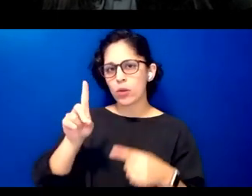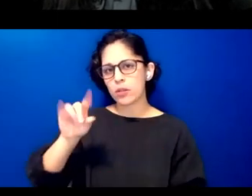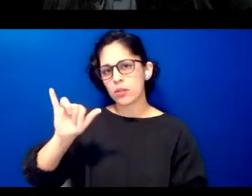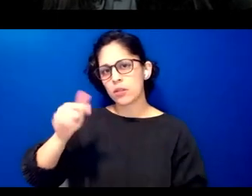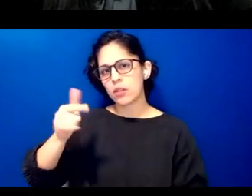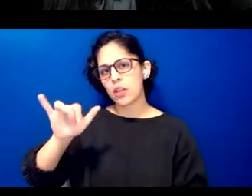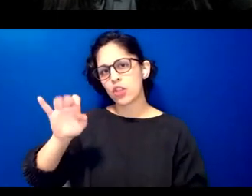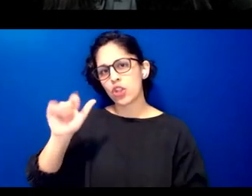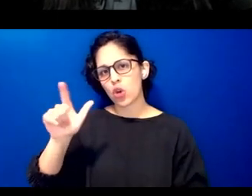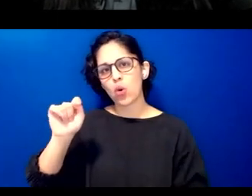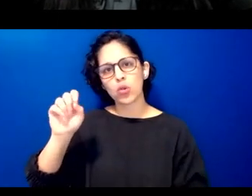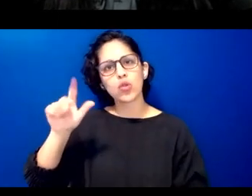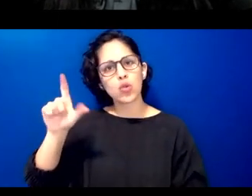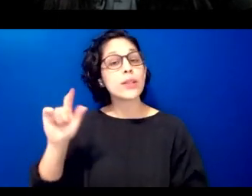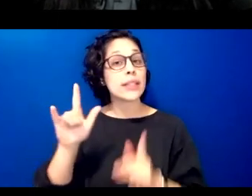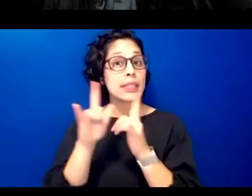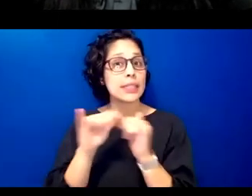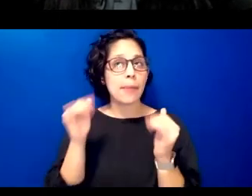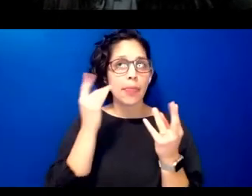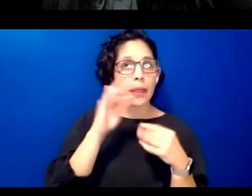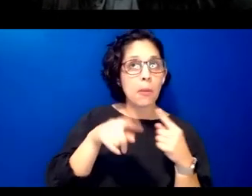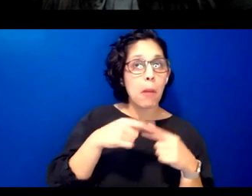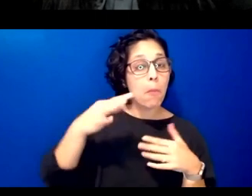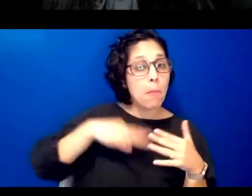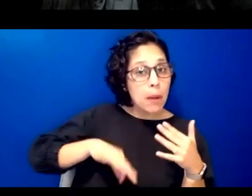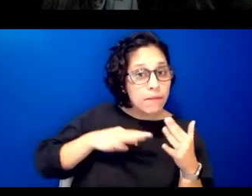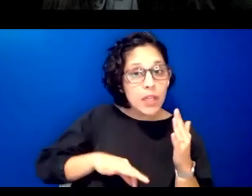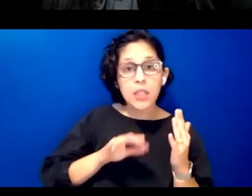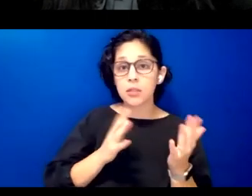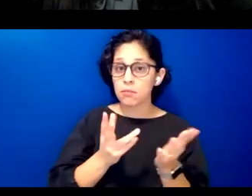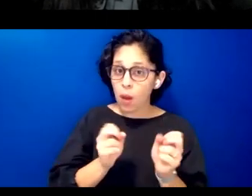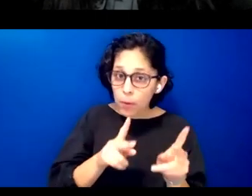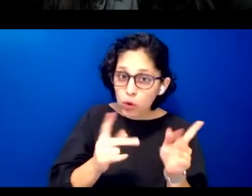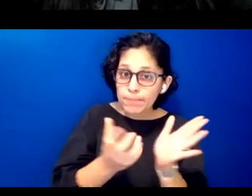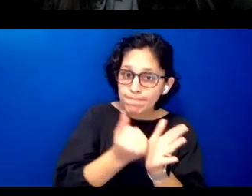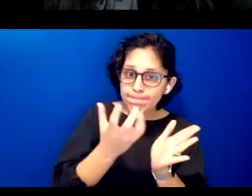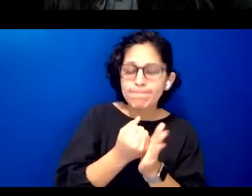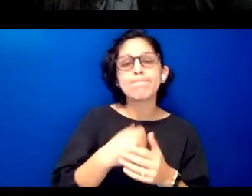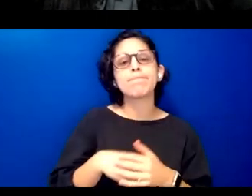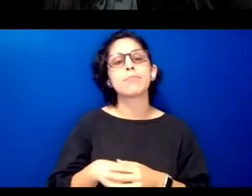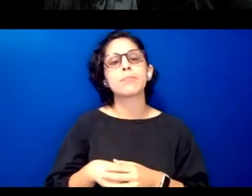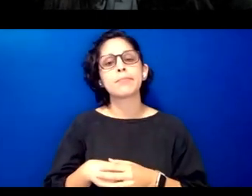opportunities and potential benefits i will be posing questions throughout my presentation